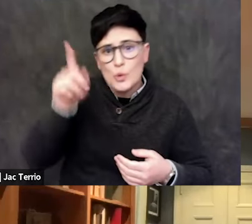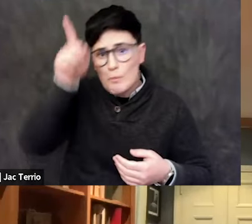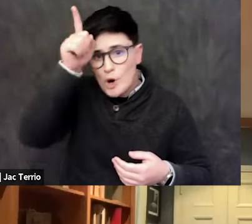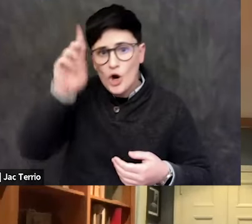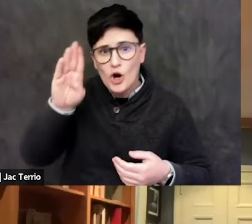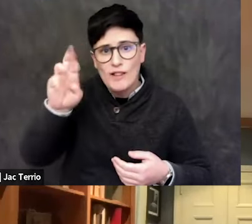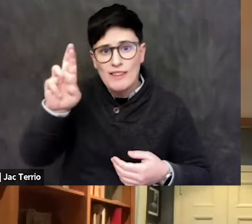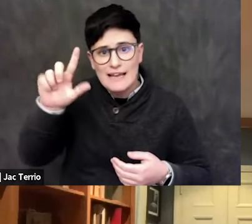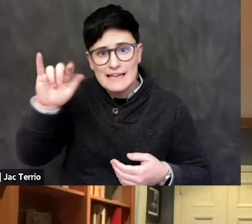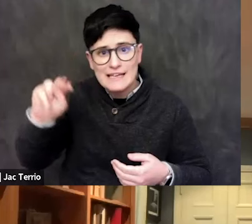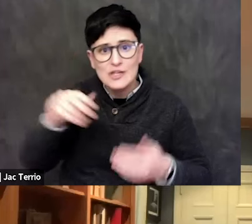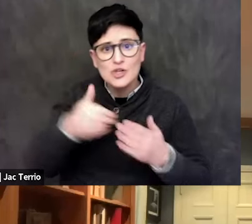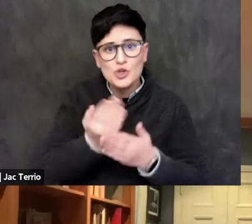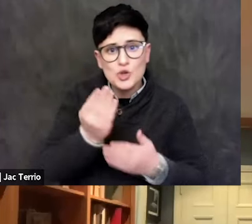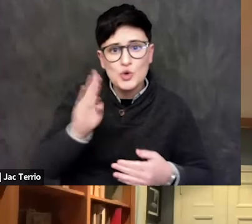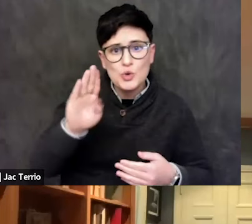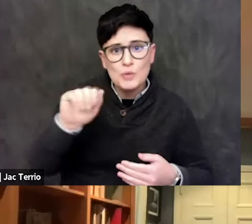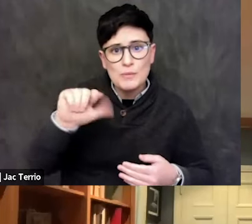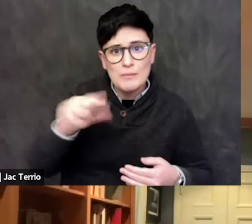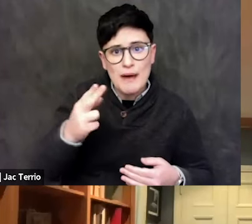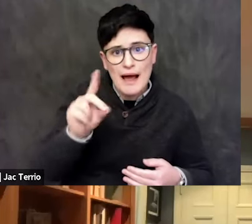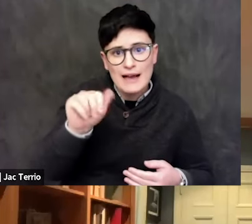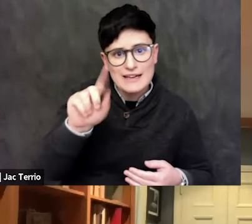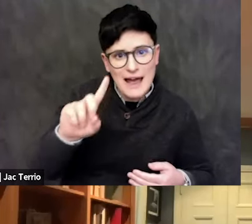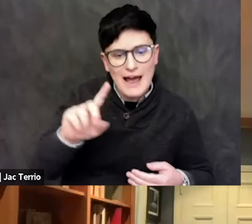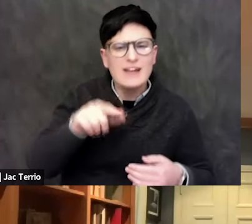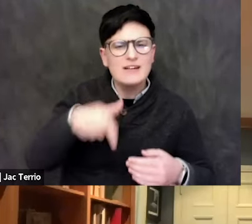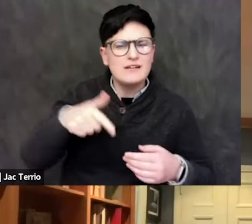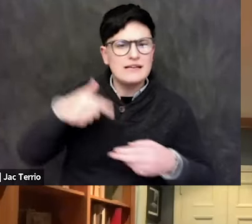But names that they had in times of the Bible."